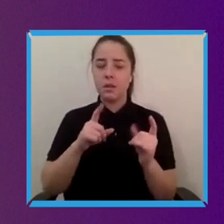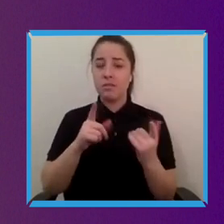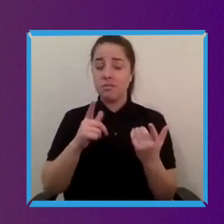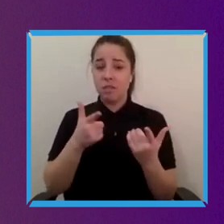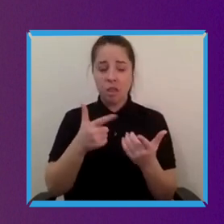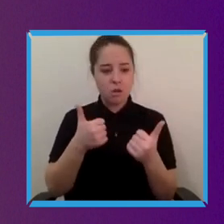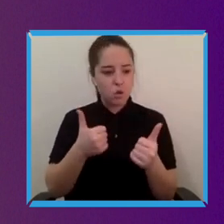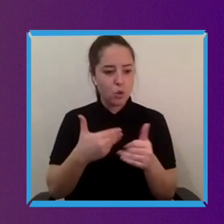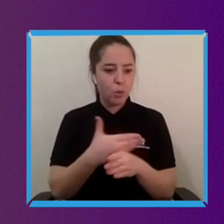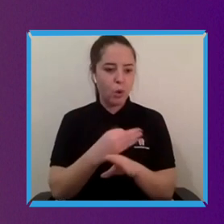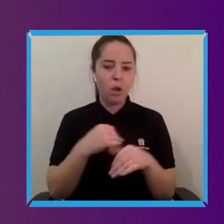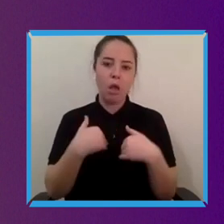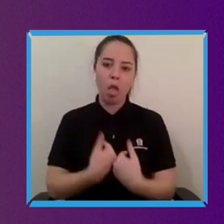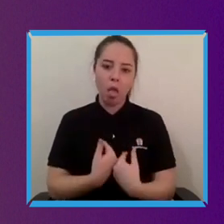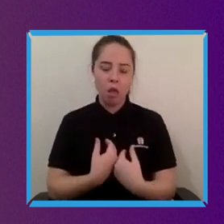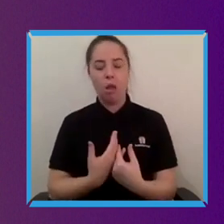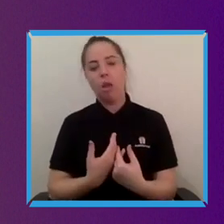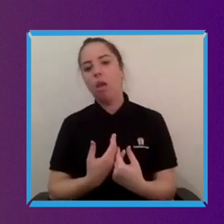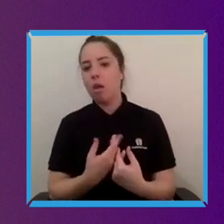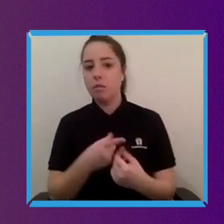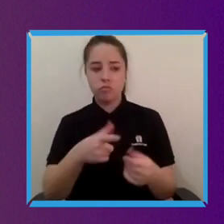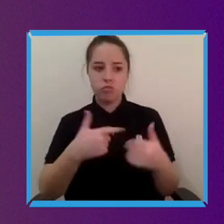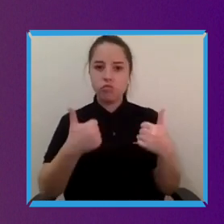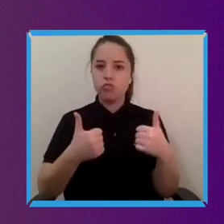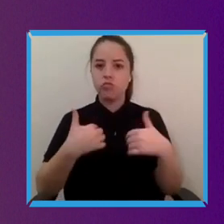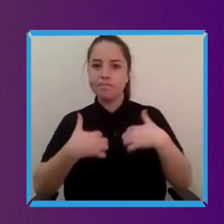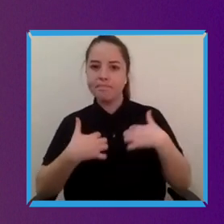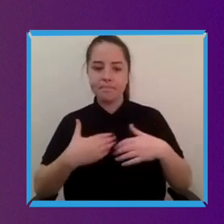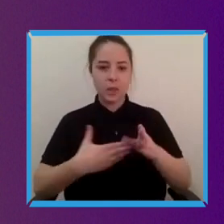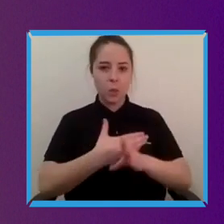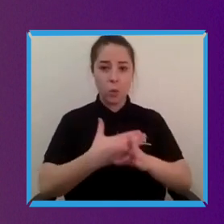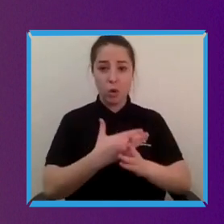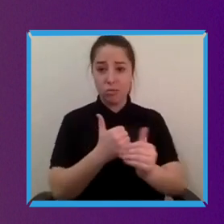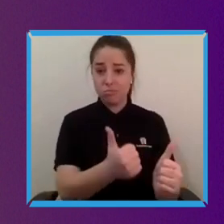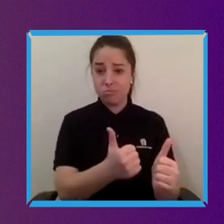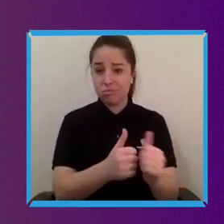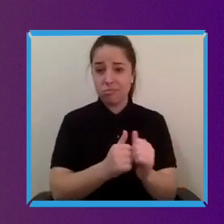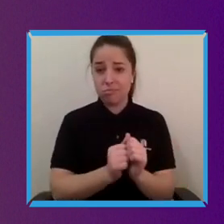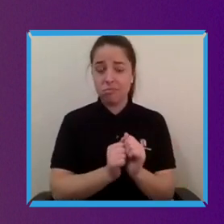many times over and put those sorts of evidence together. It requires a bit of time to start getting that